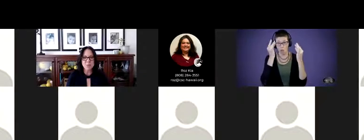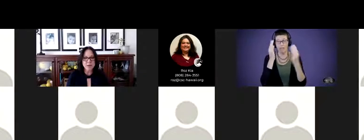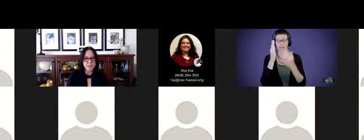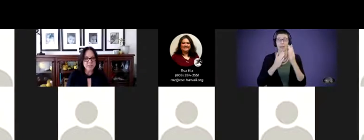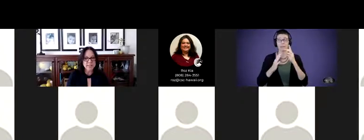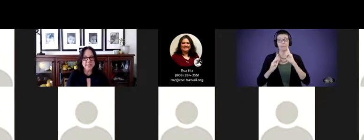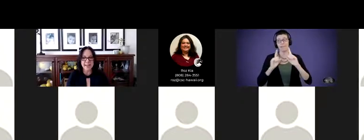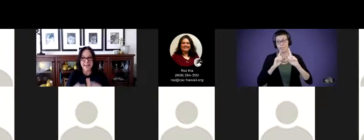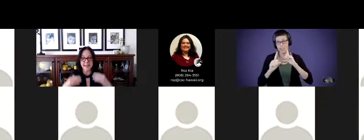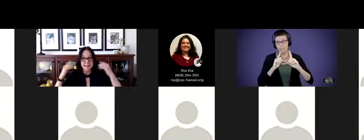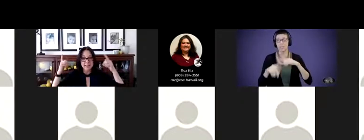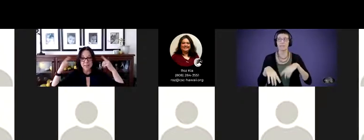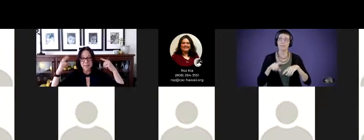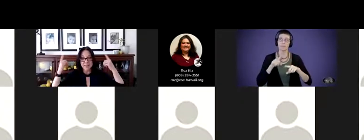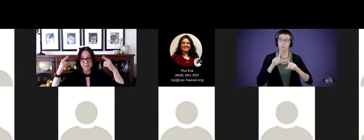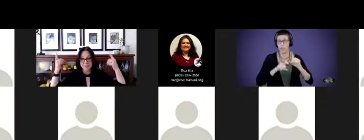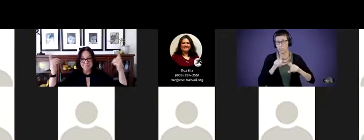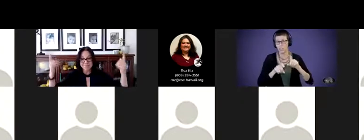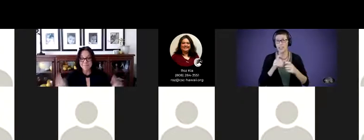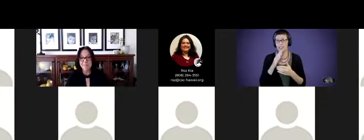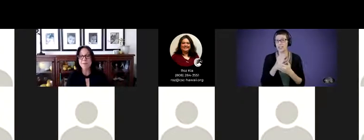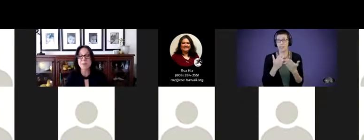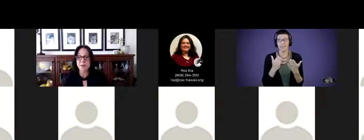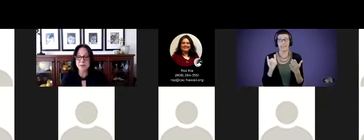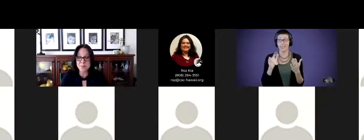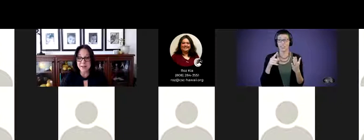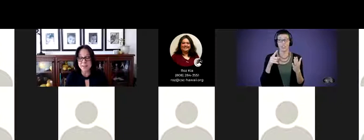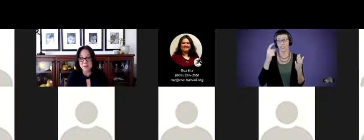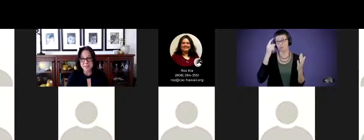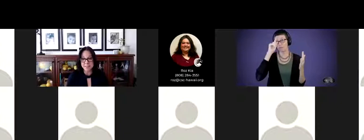questions and some things that just bounce around in your mind that you'd like to share